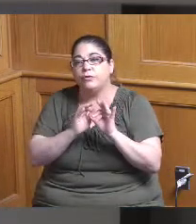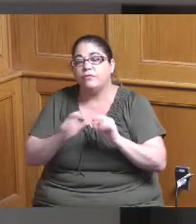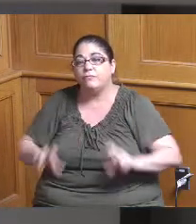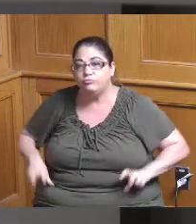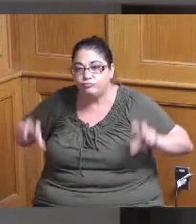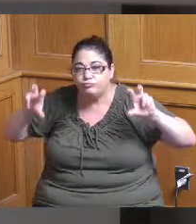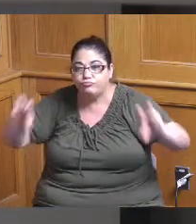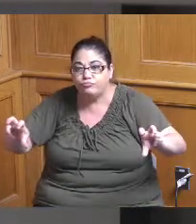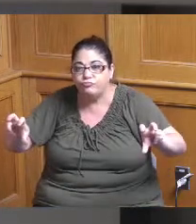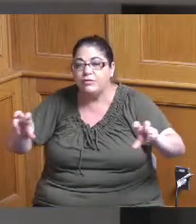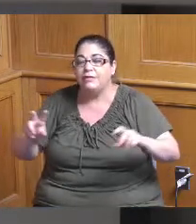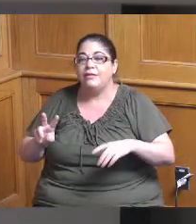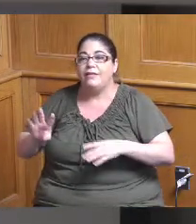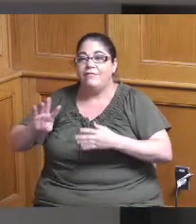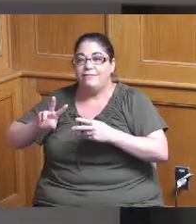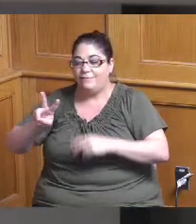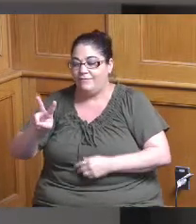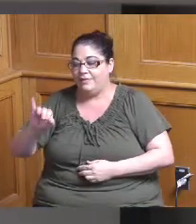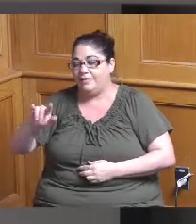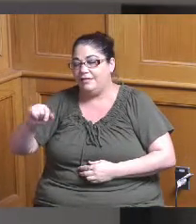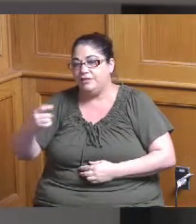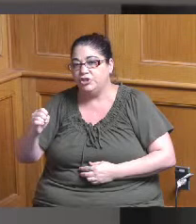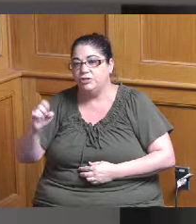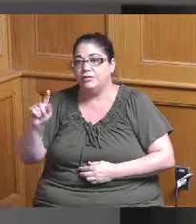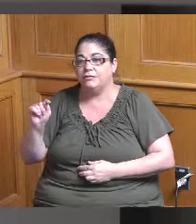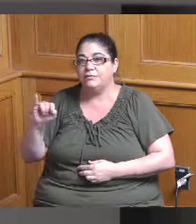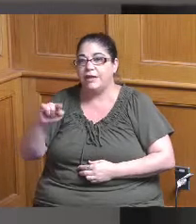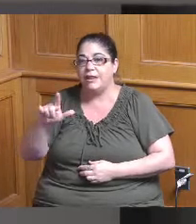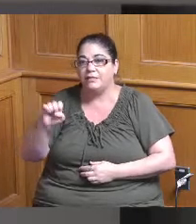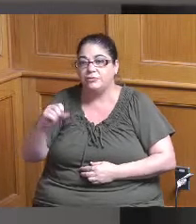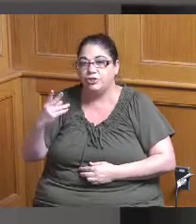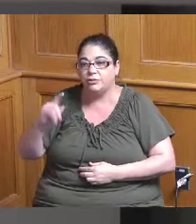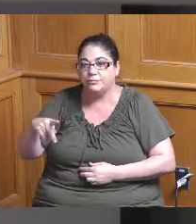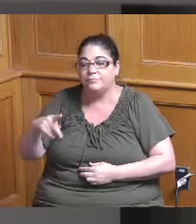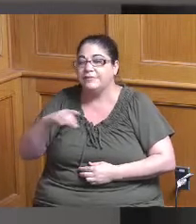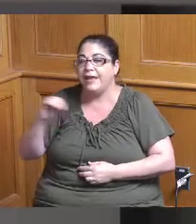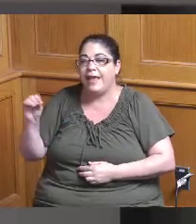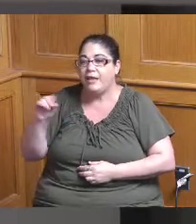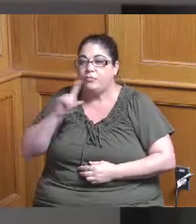and cities so I want to commend this board for dedicating the funds for for these projects I